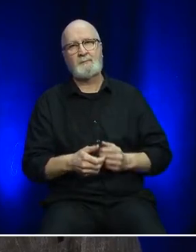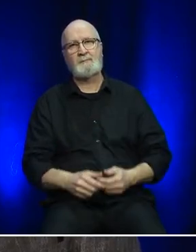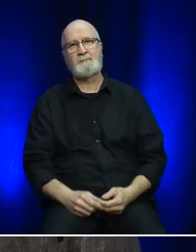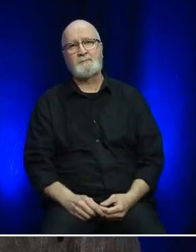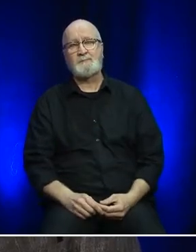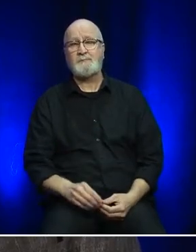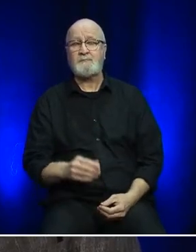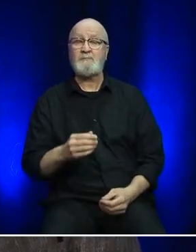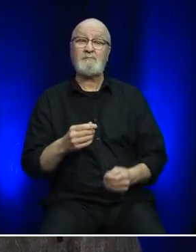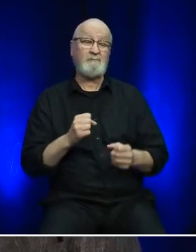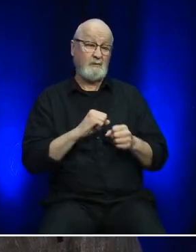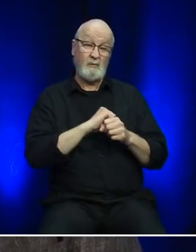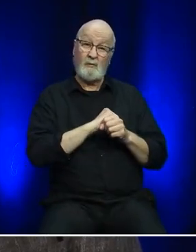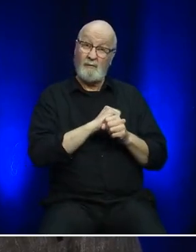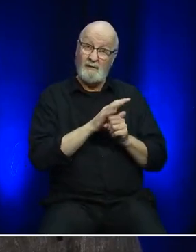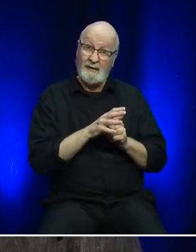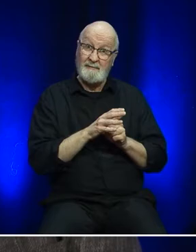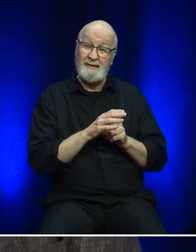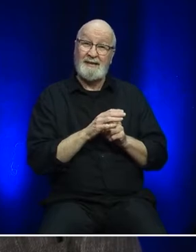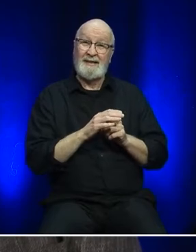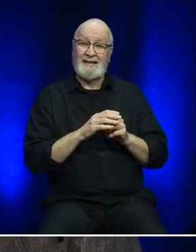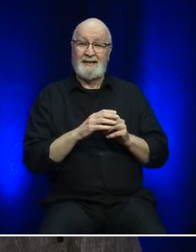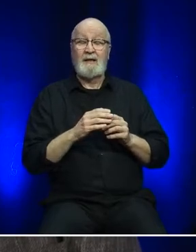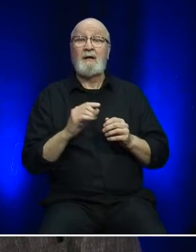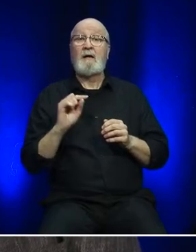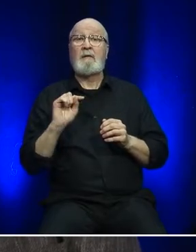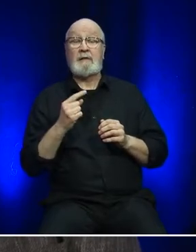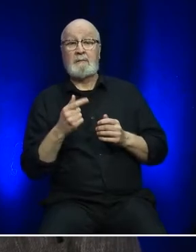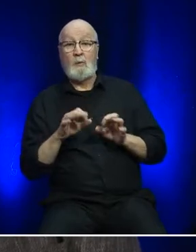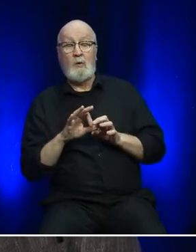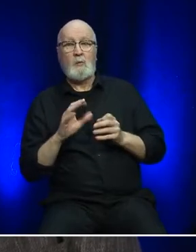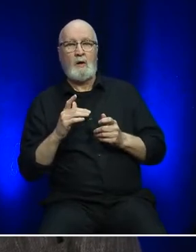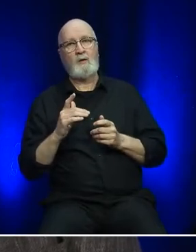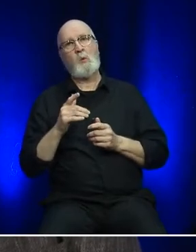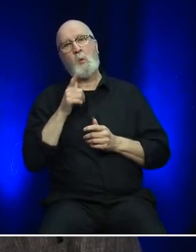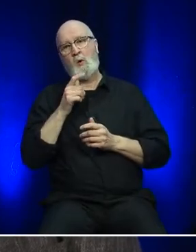During the pandemic, the health and safety of employees and customers